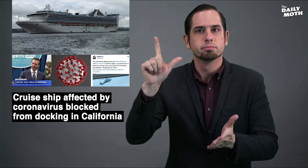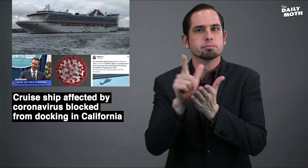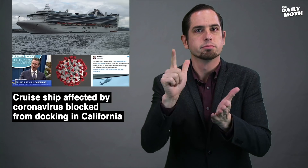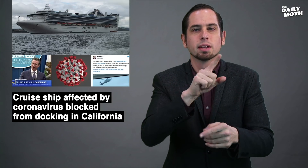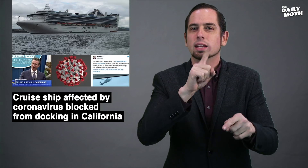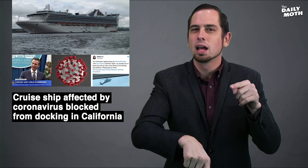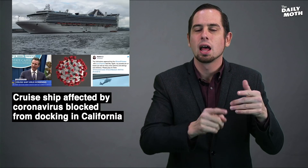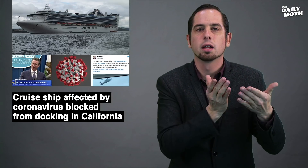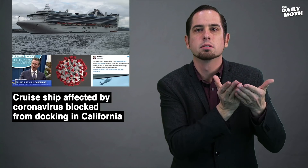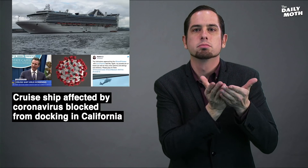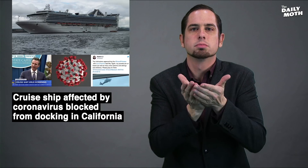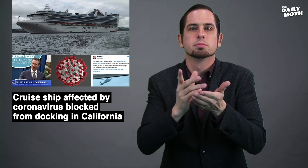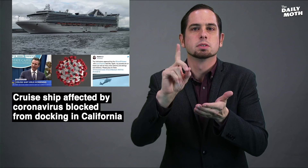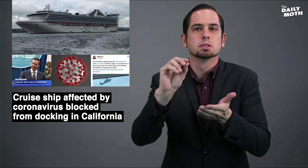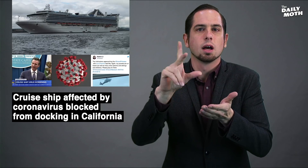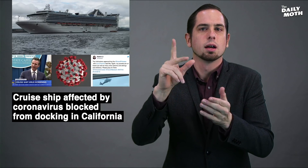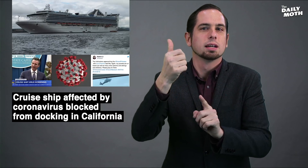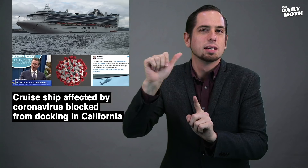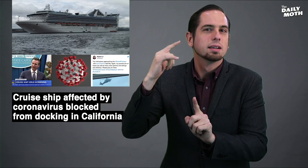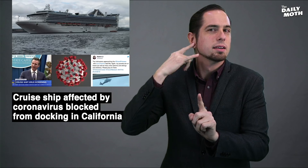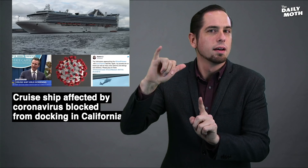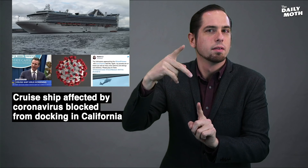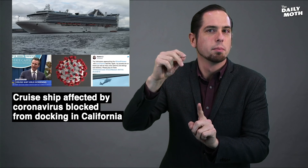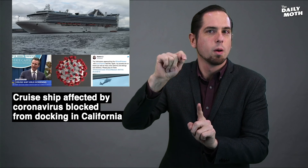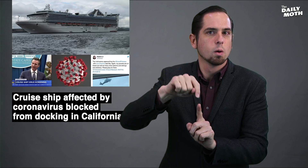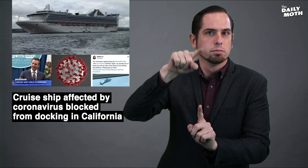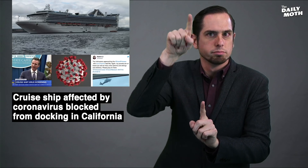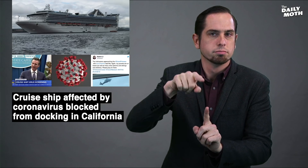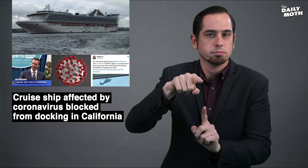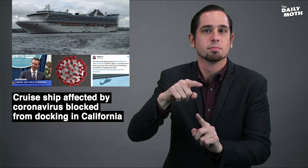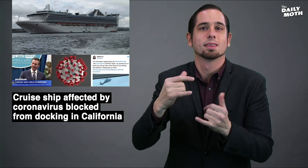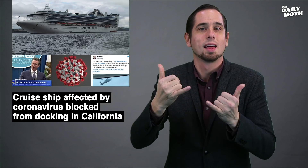has banned it from docking in any California port.